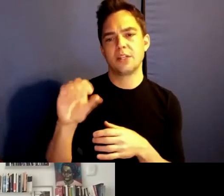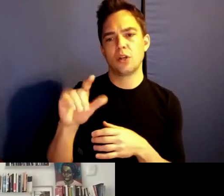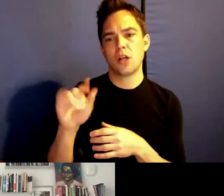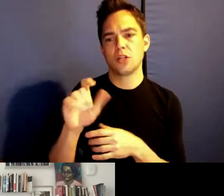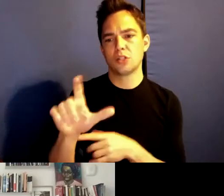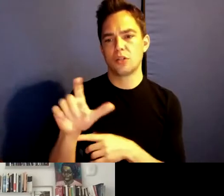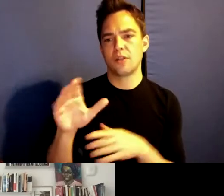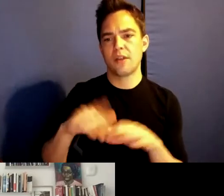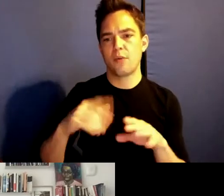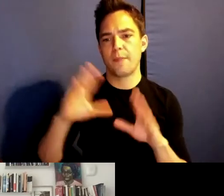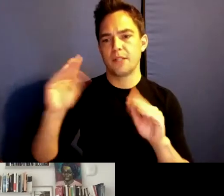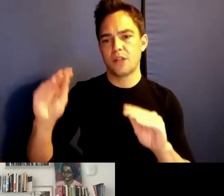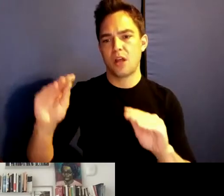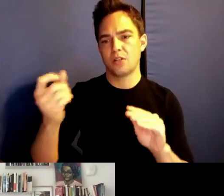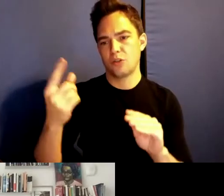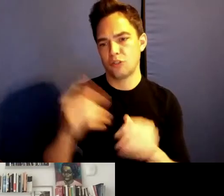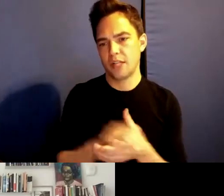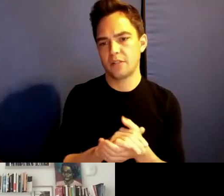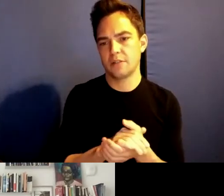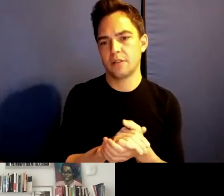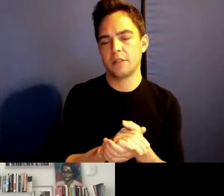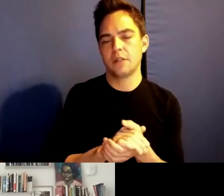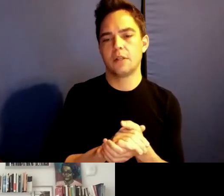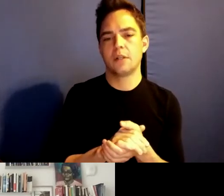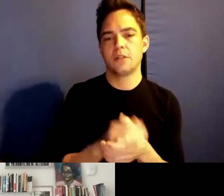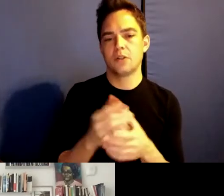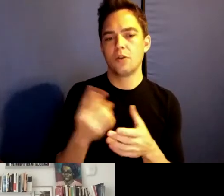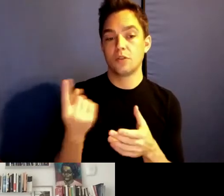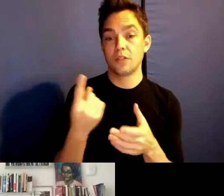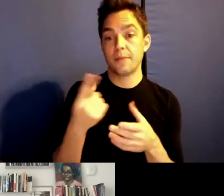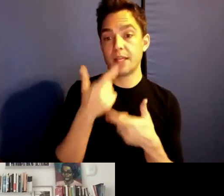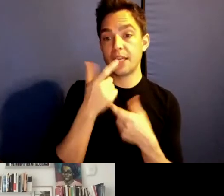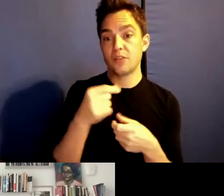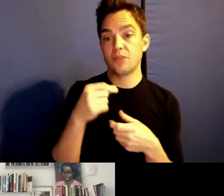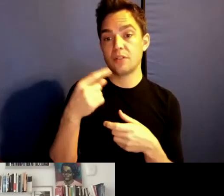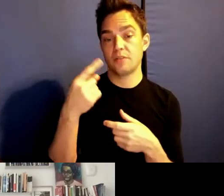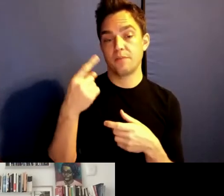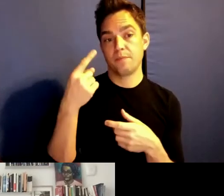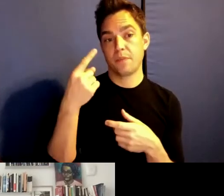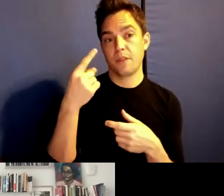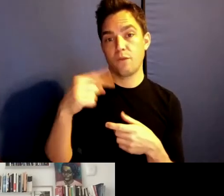So there is something really interesting for me in a kind of detachment of mothering from